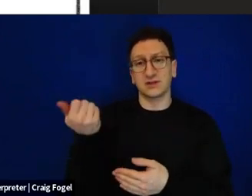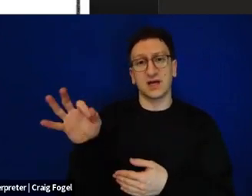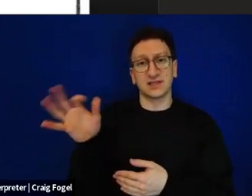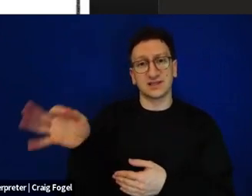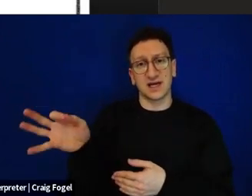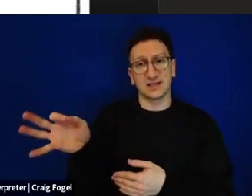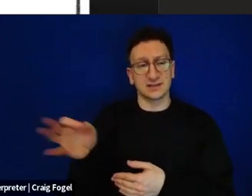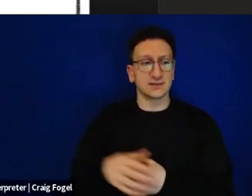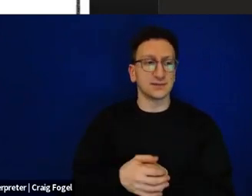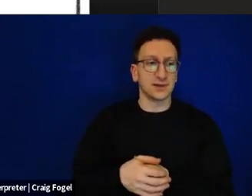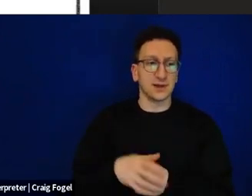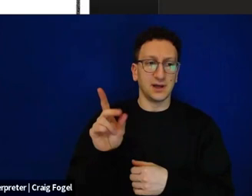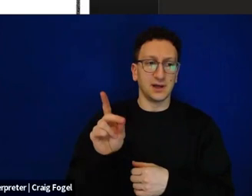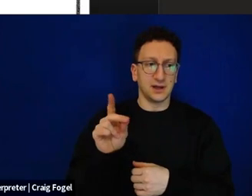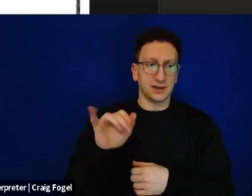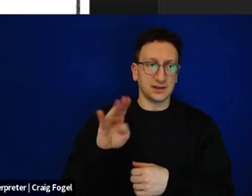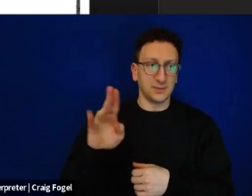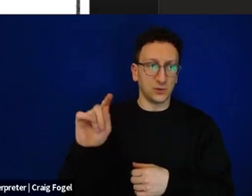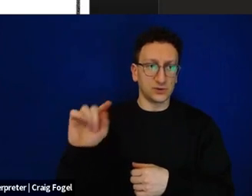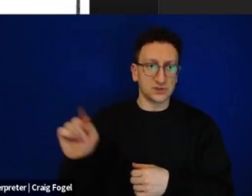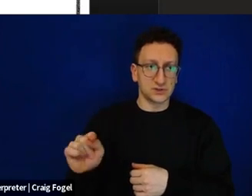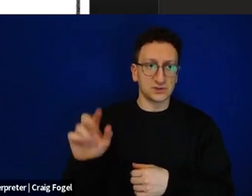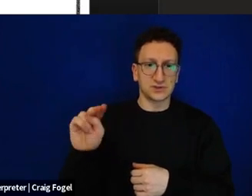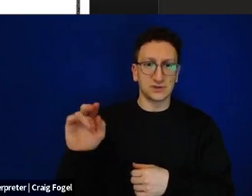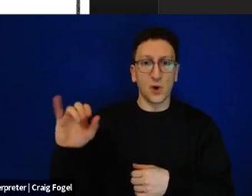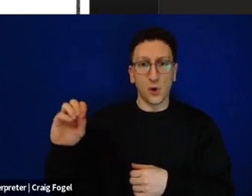Kibbutz Niroz is one of the hardest-hit Kibbutzim on October 7th.